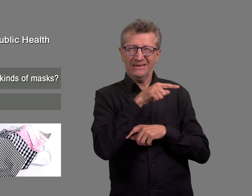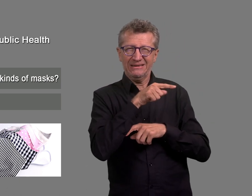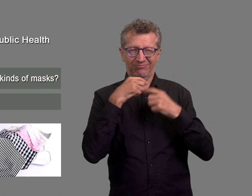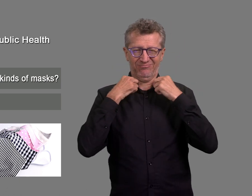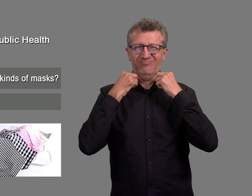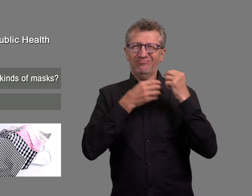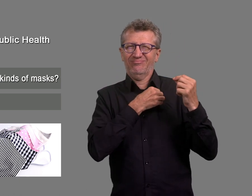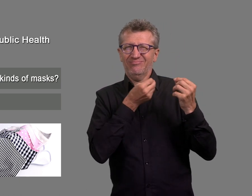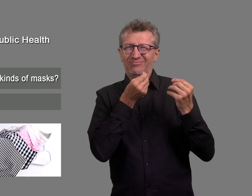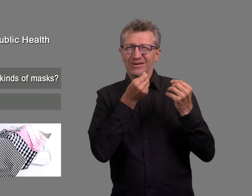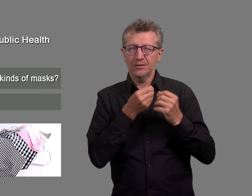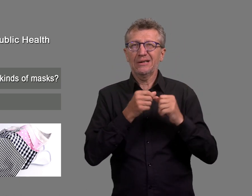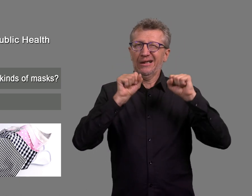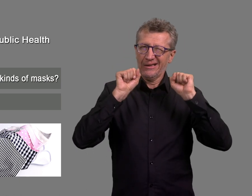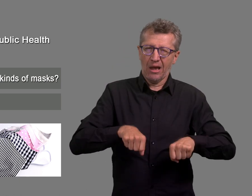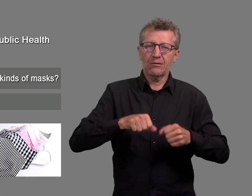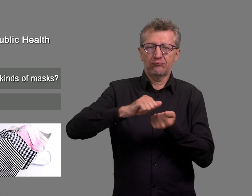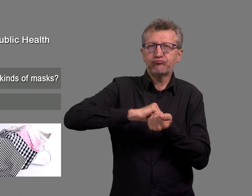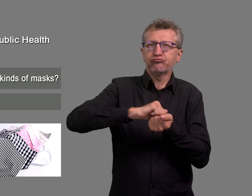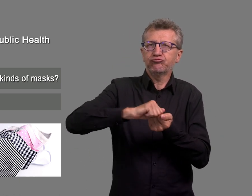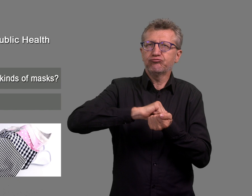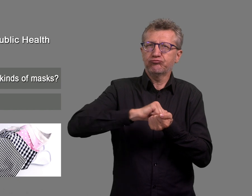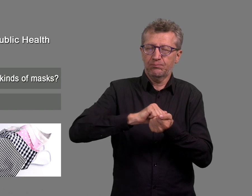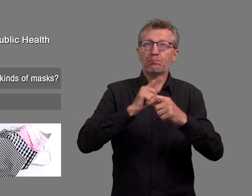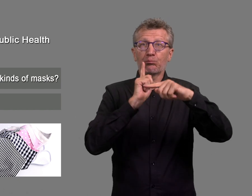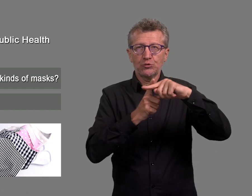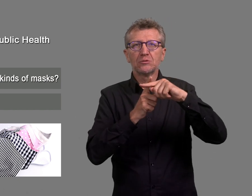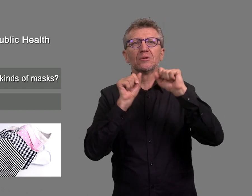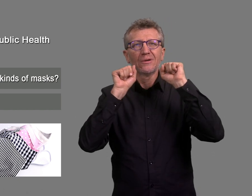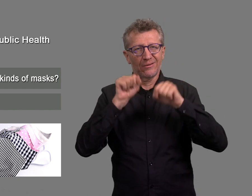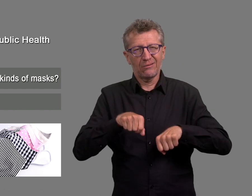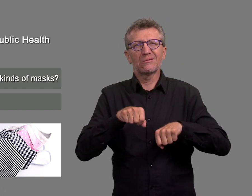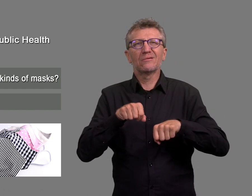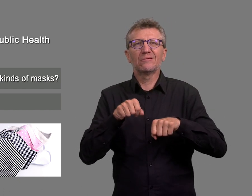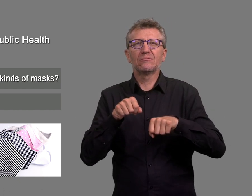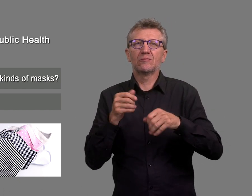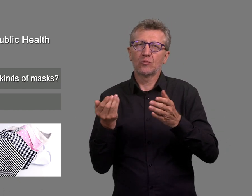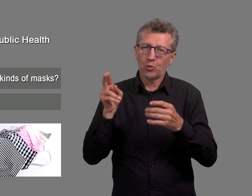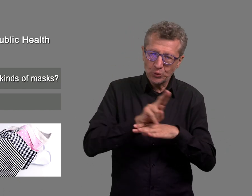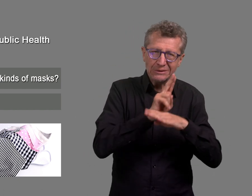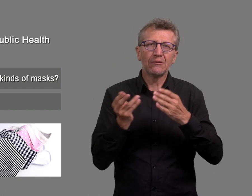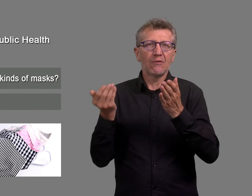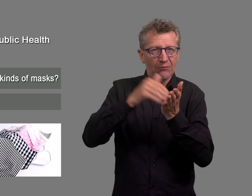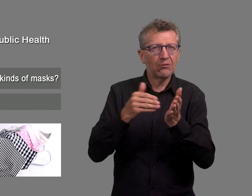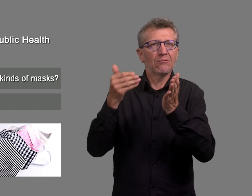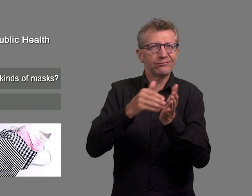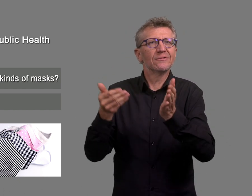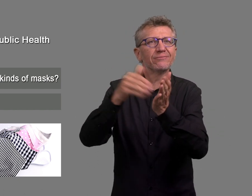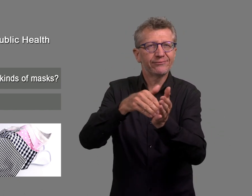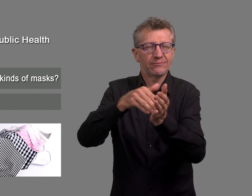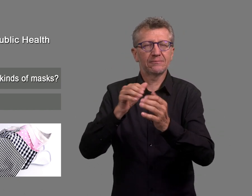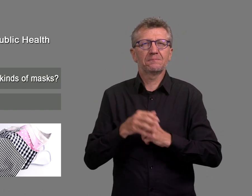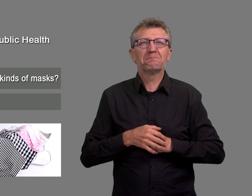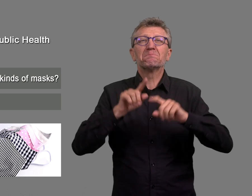Community masks can be washed, so you can use them more than once.